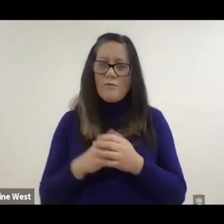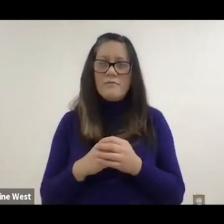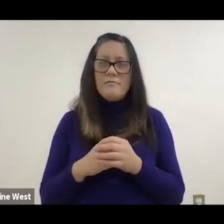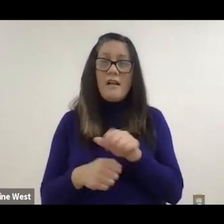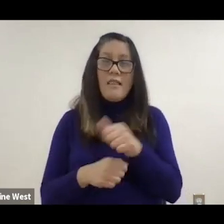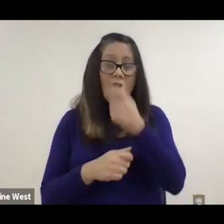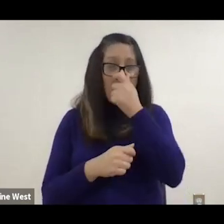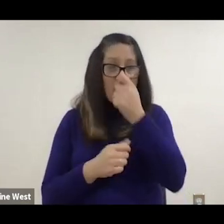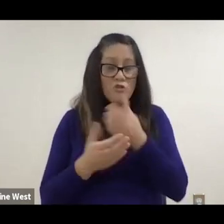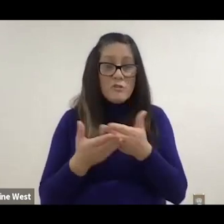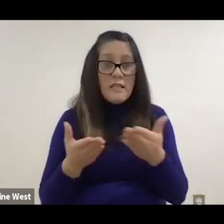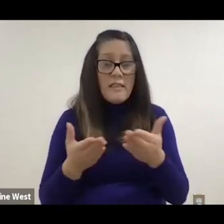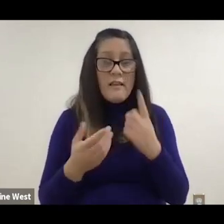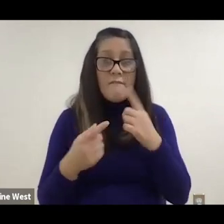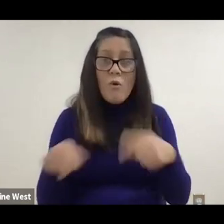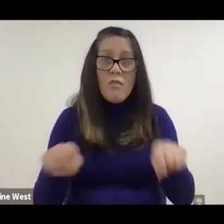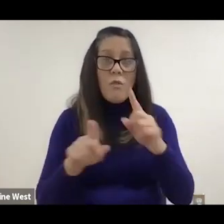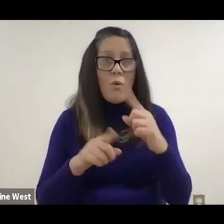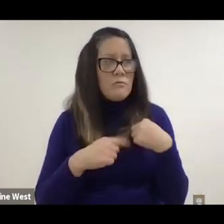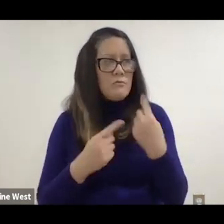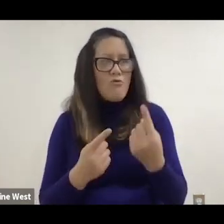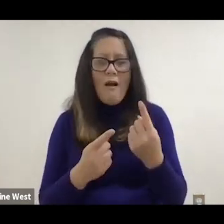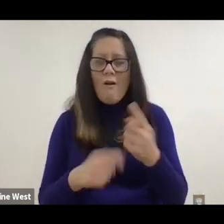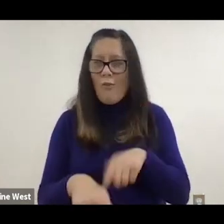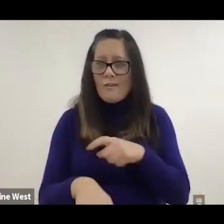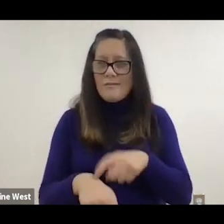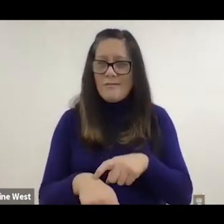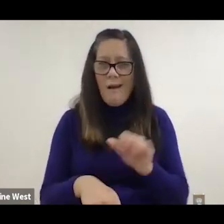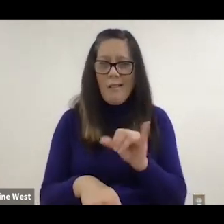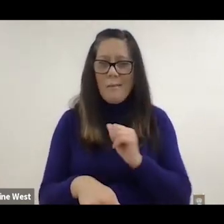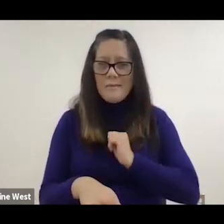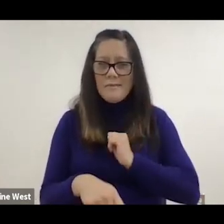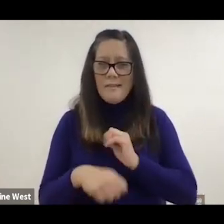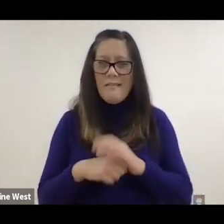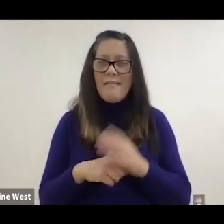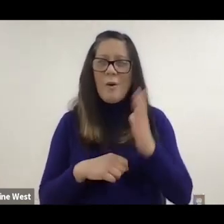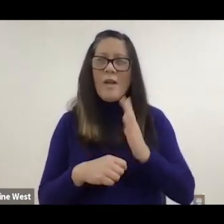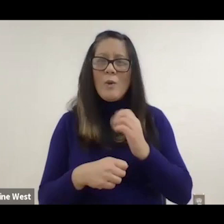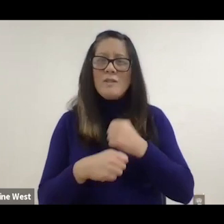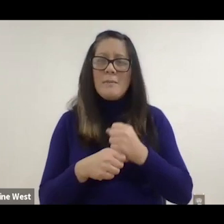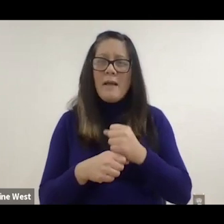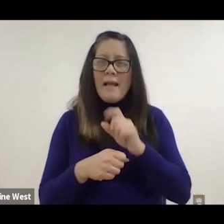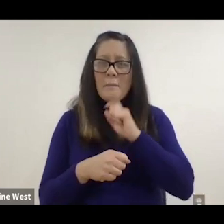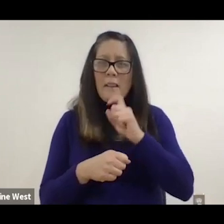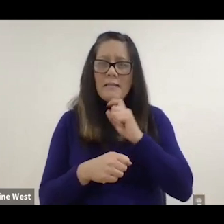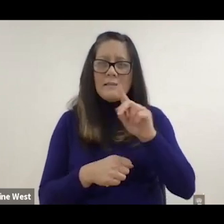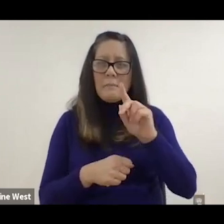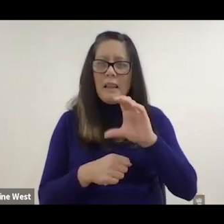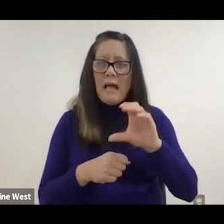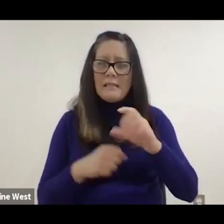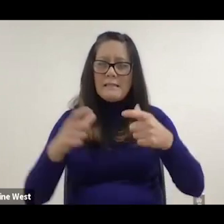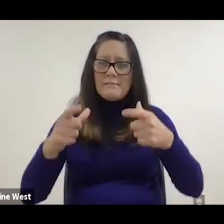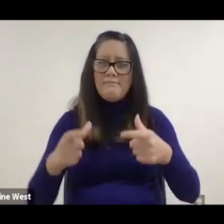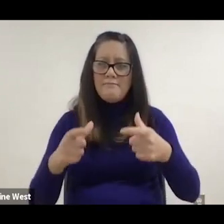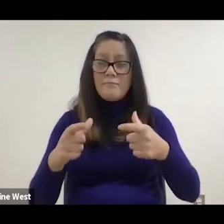those that have been around for awhile. Like myself we used to make templates out